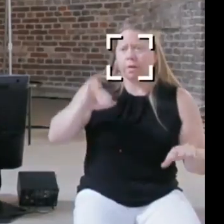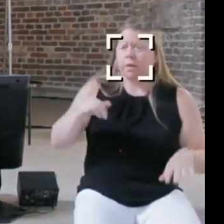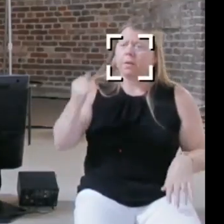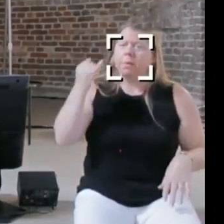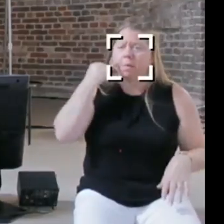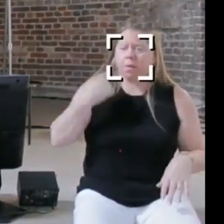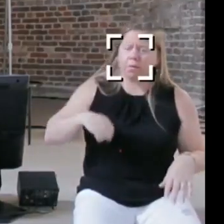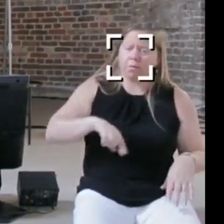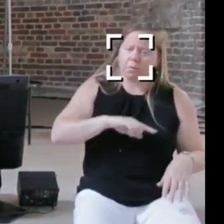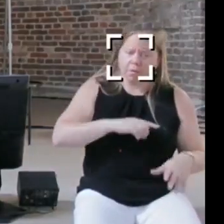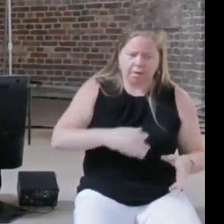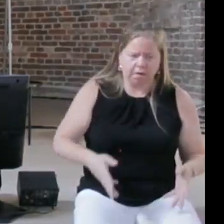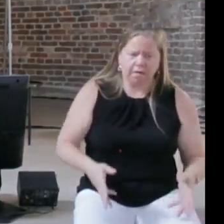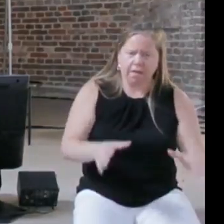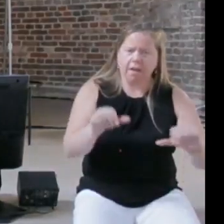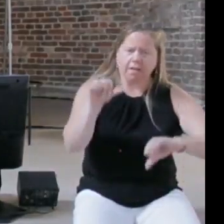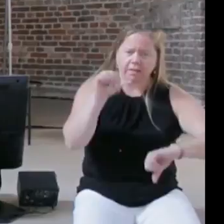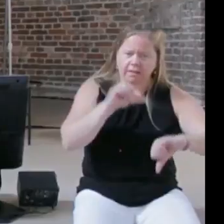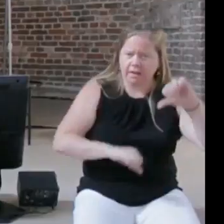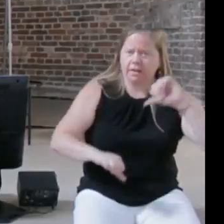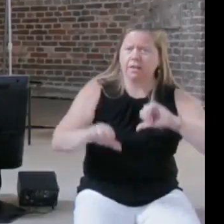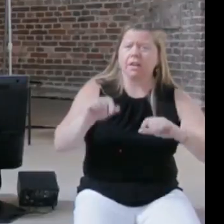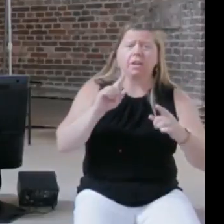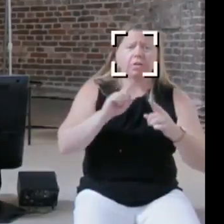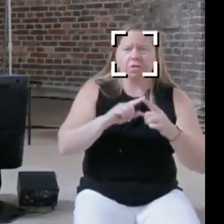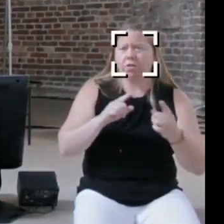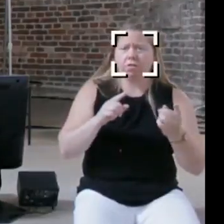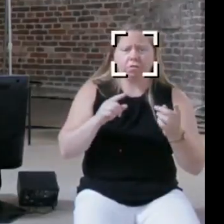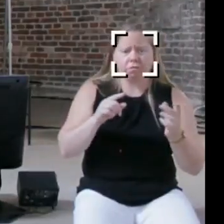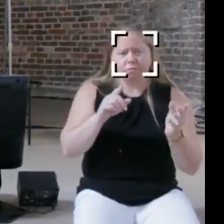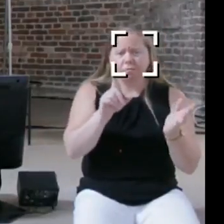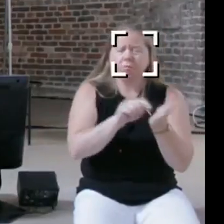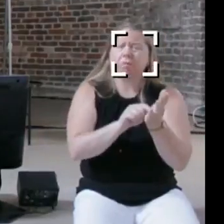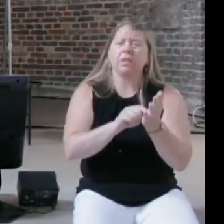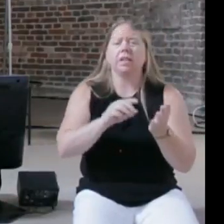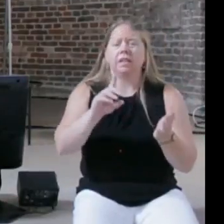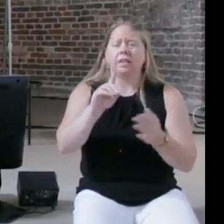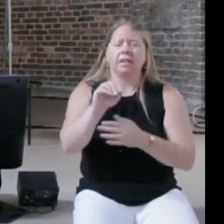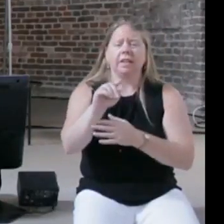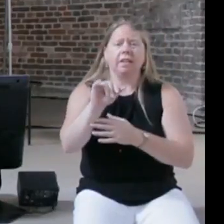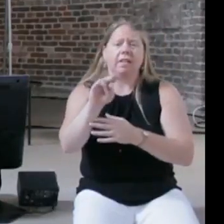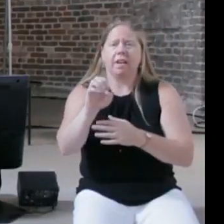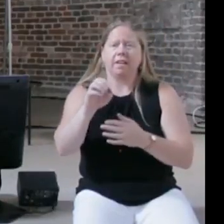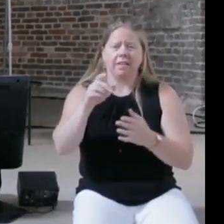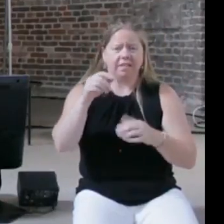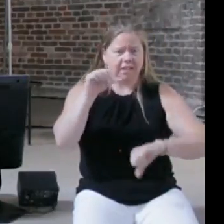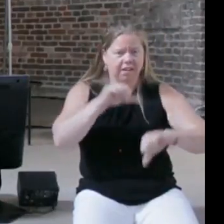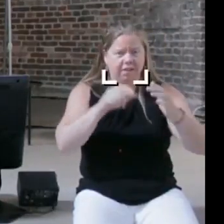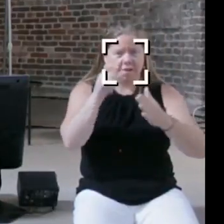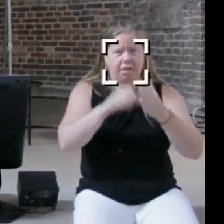scientists to data mine academic articles then Trump wins the elections, and mean I'm